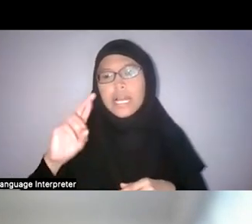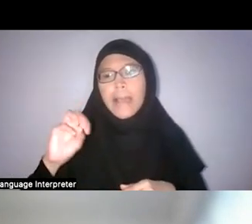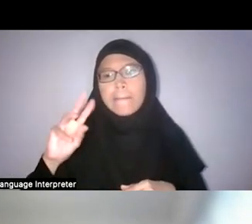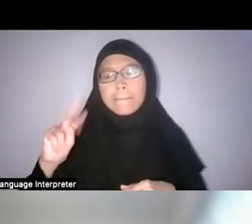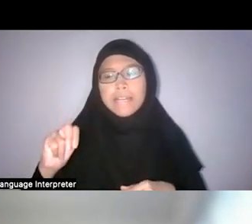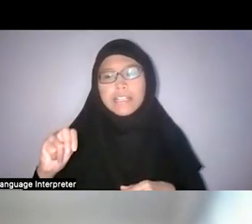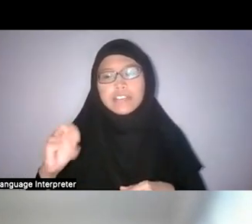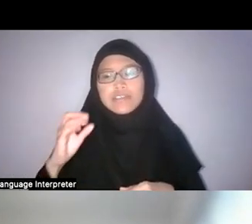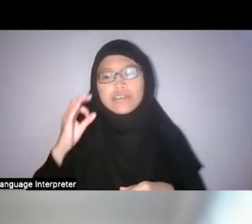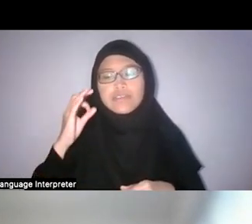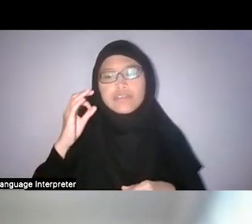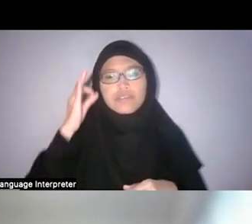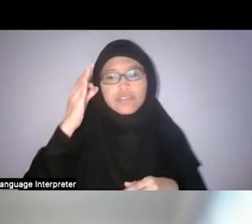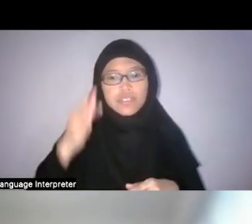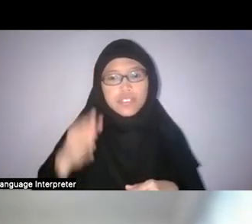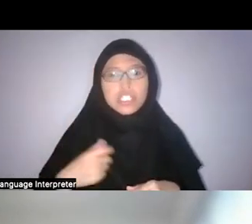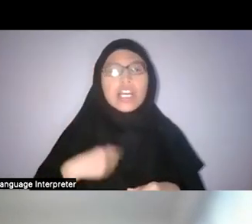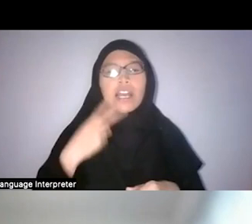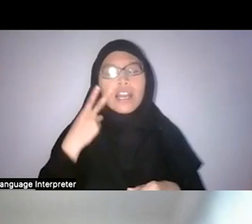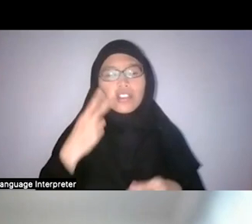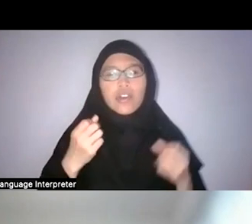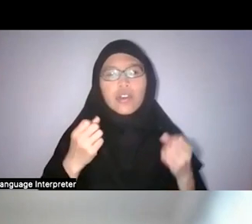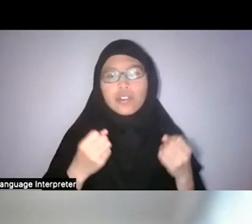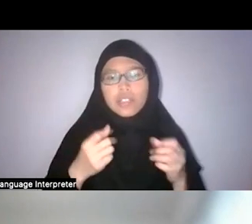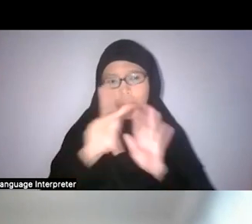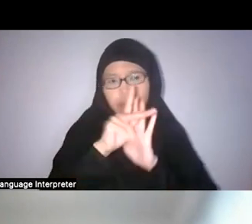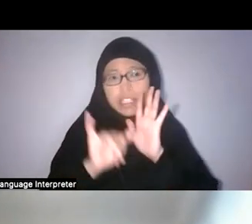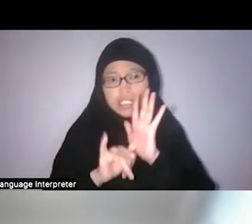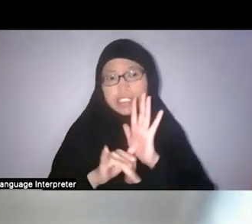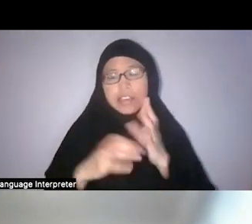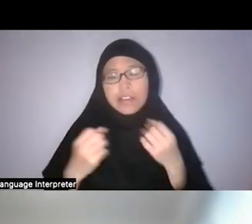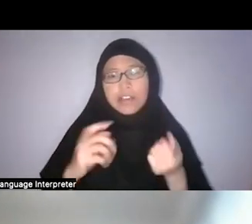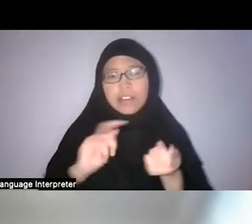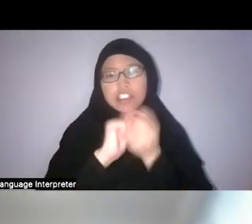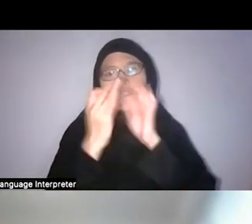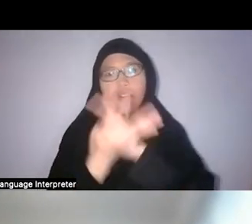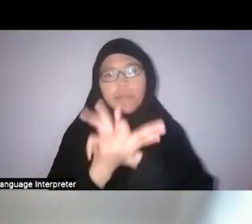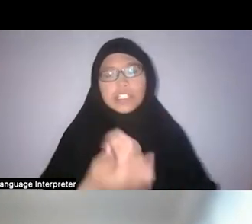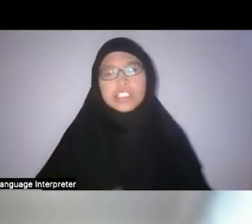I saw the policy and there's all these transformations that they envision